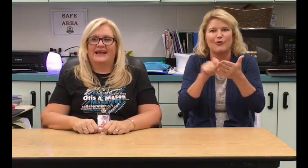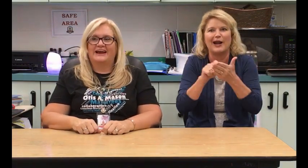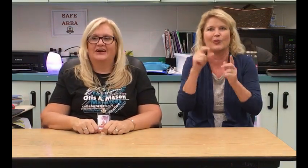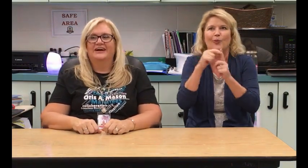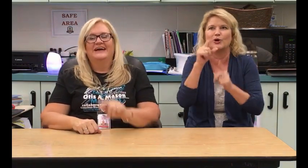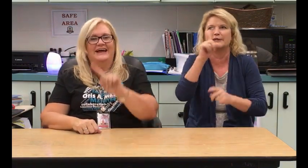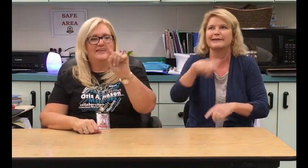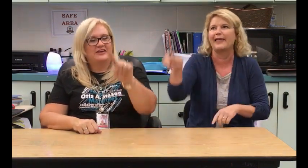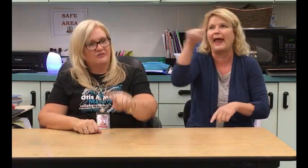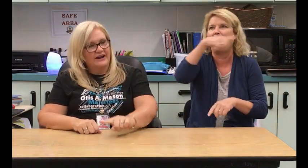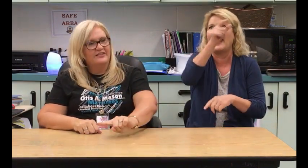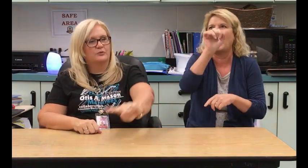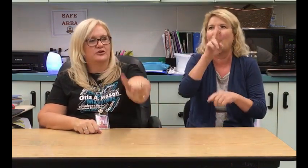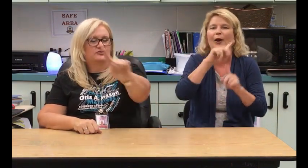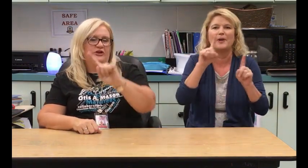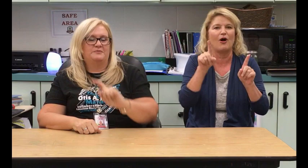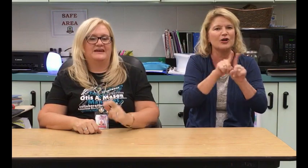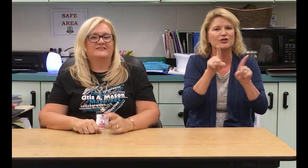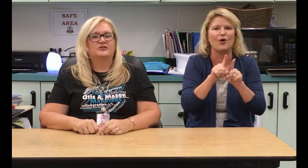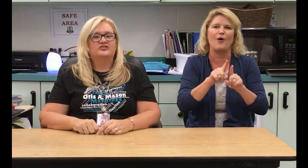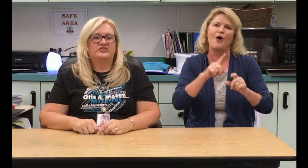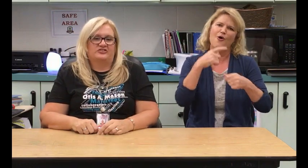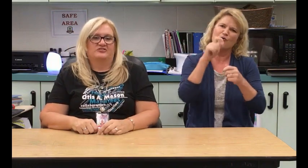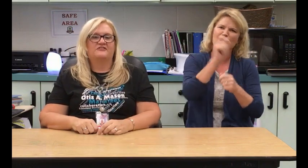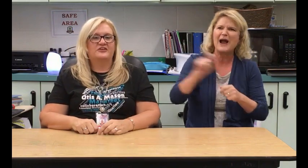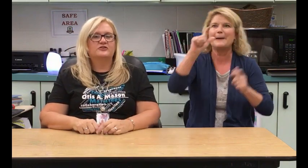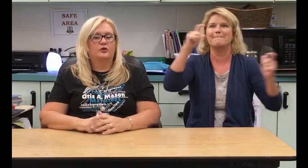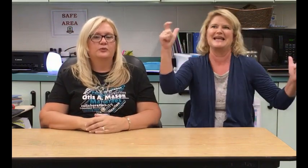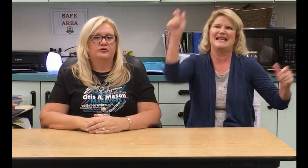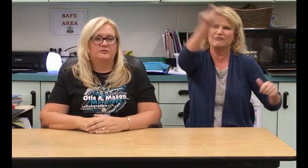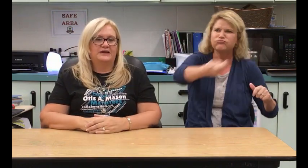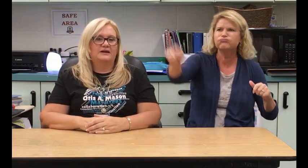the air. And, then writing the words really big. So, it's just physical movement.